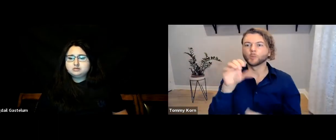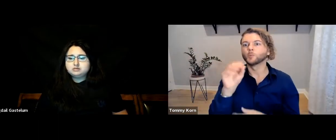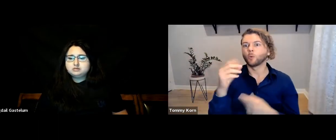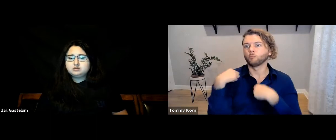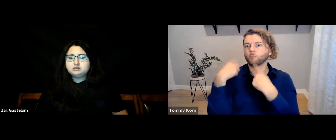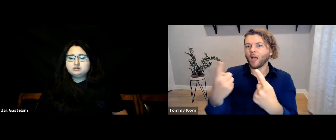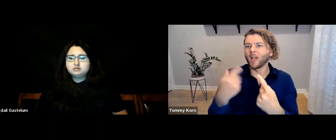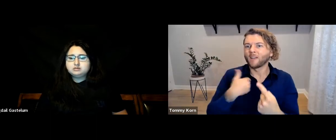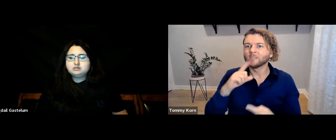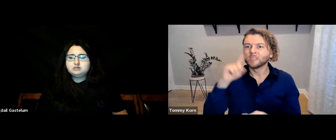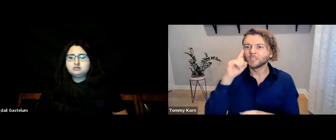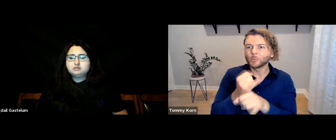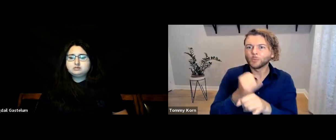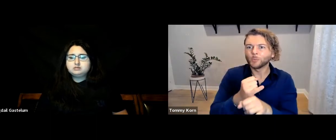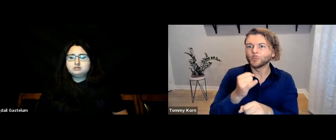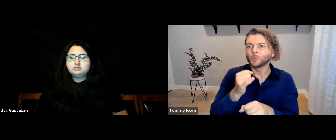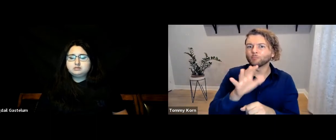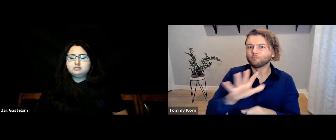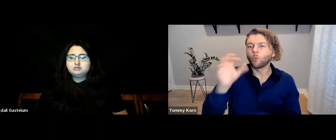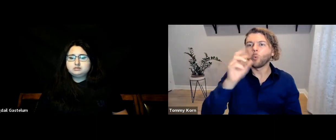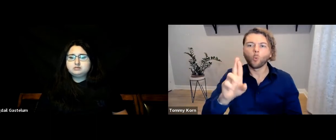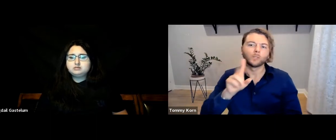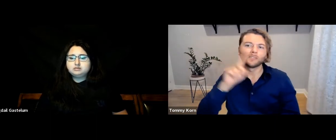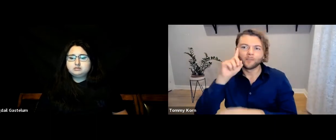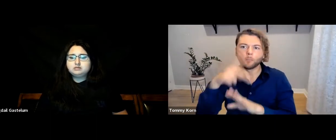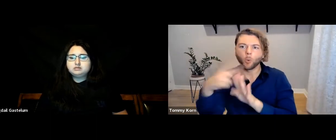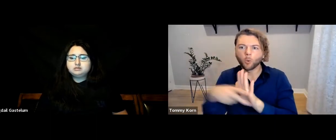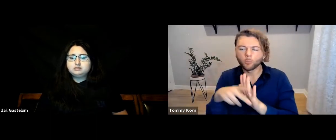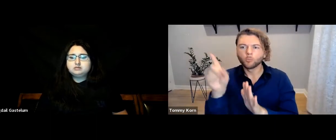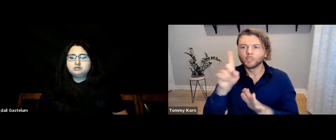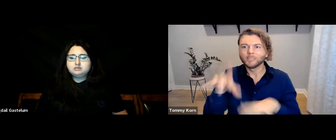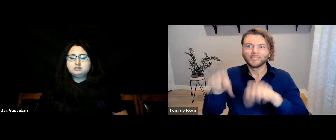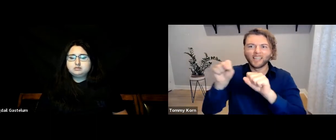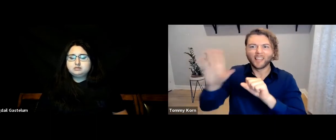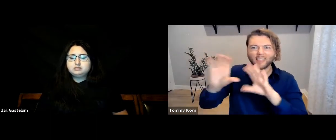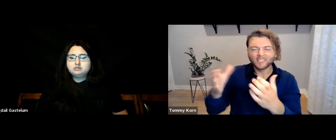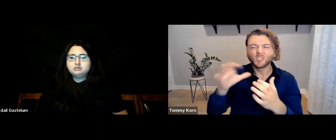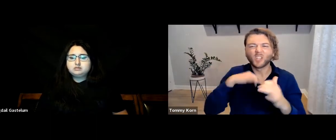So far, these classes have been offered at Deaf schools and Deaf programs.